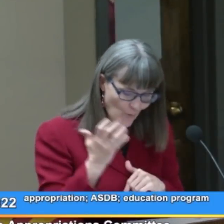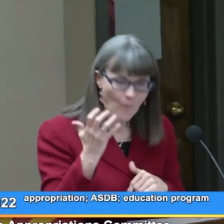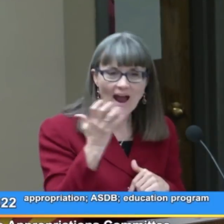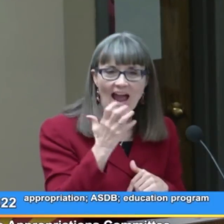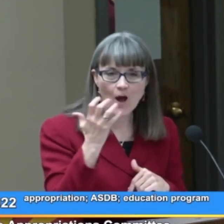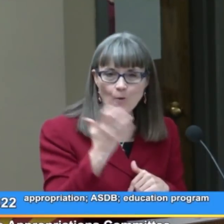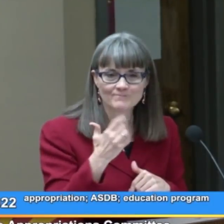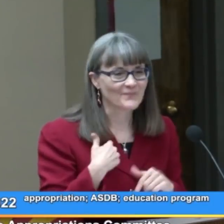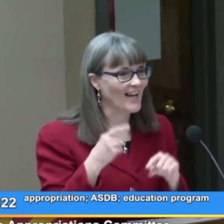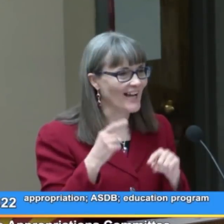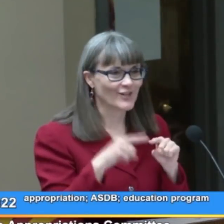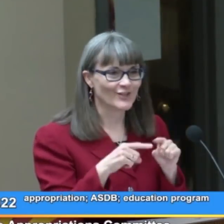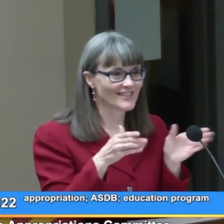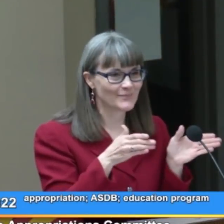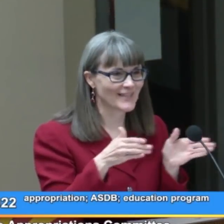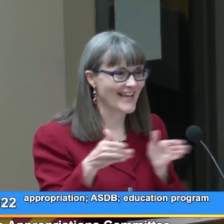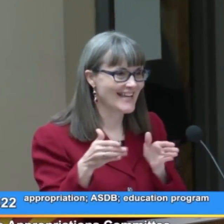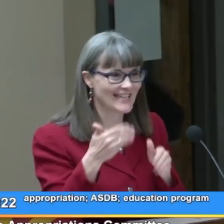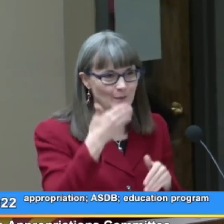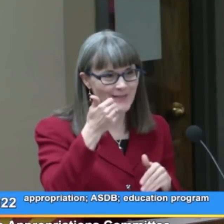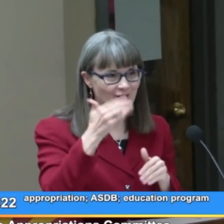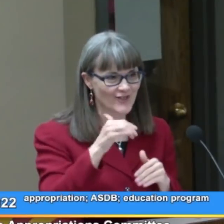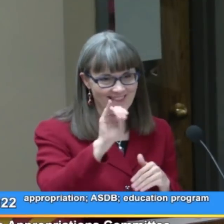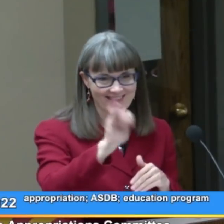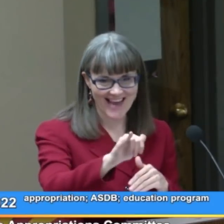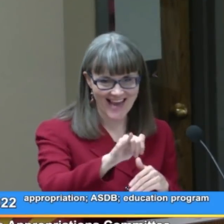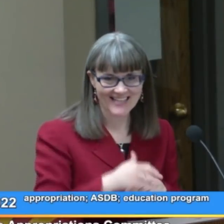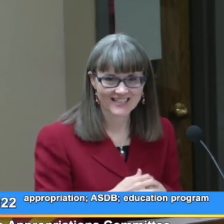Wow! I couldn't have planned it better than that."